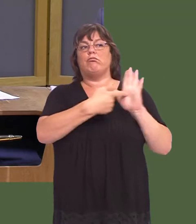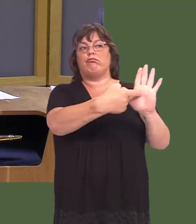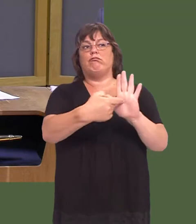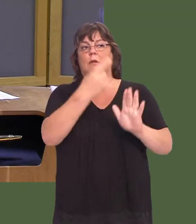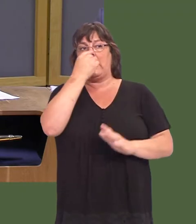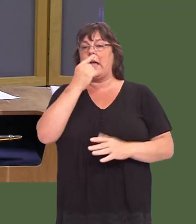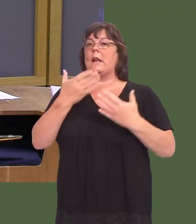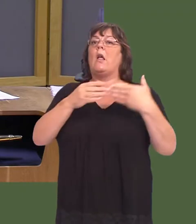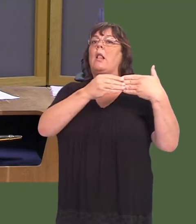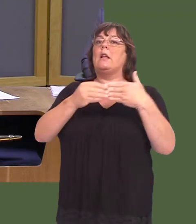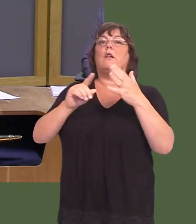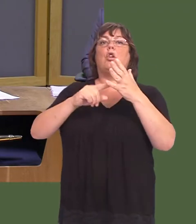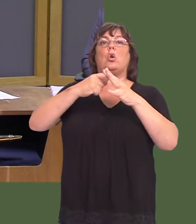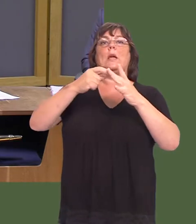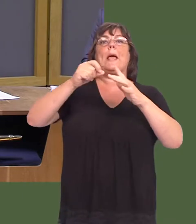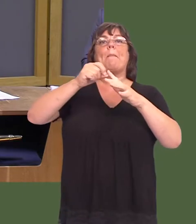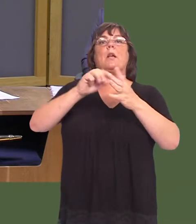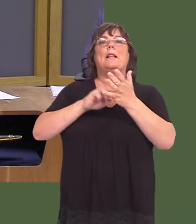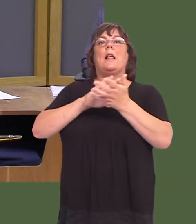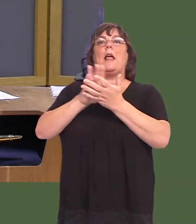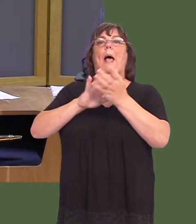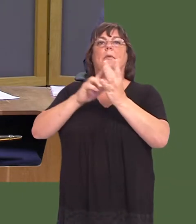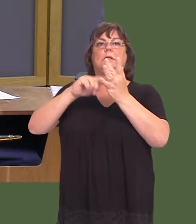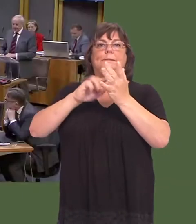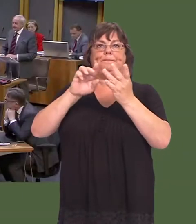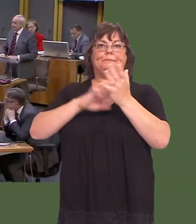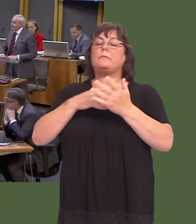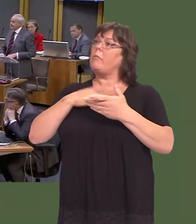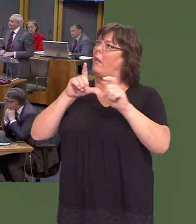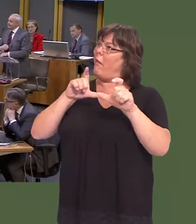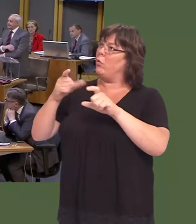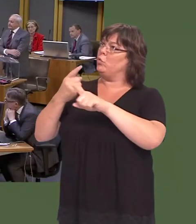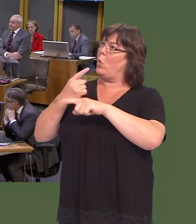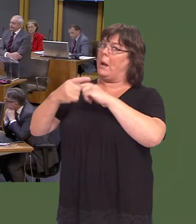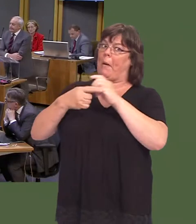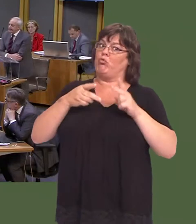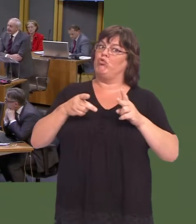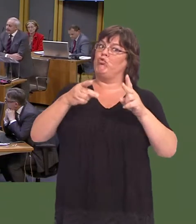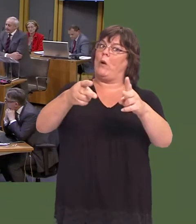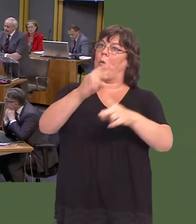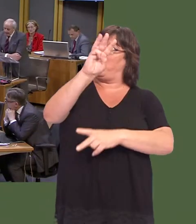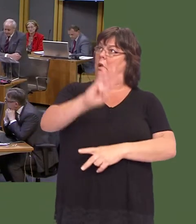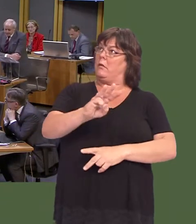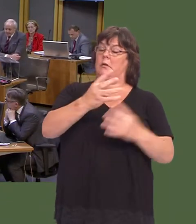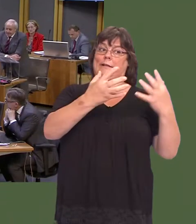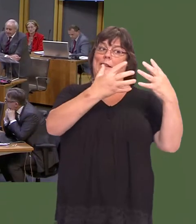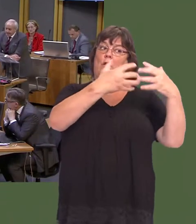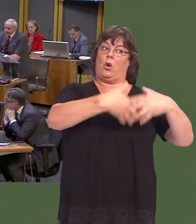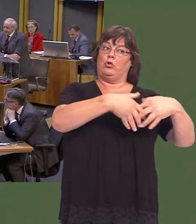Y Llywydd / The Llywydd: Leader of the UKIP group, Neil Hamilton. Neil Hamilton: Diolch, Llywydd. Iíd like to continue this line of questioning with the First Minister, if I may.